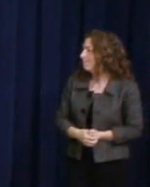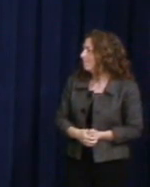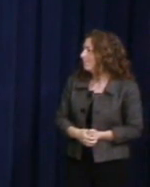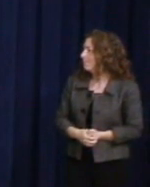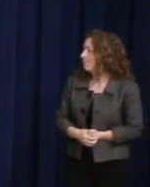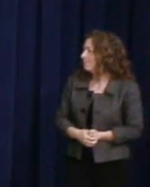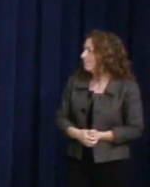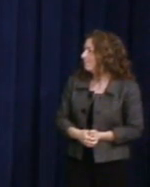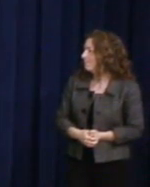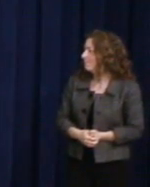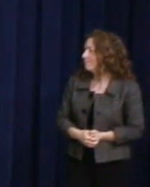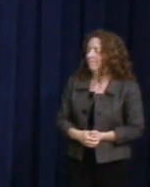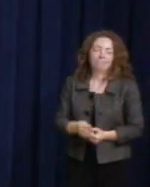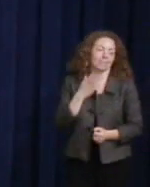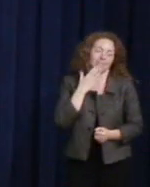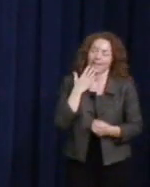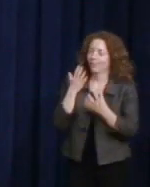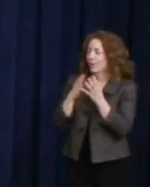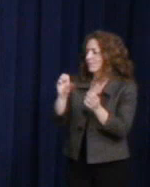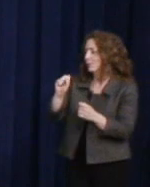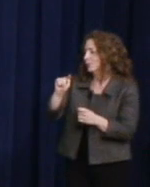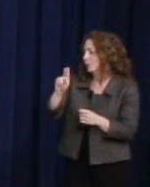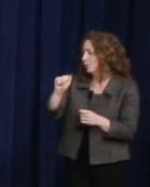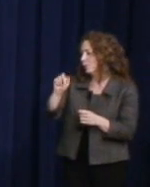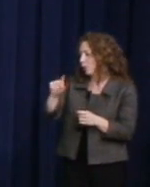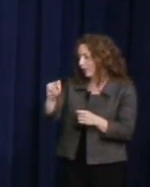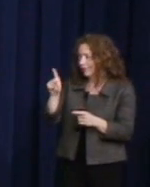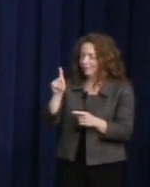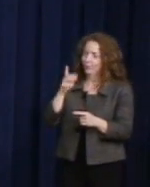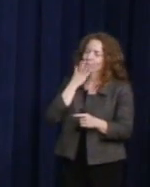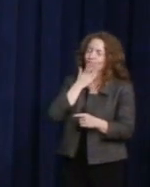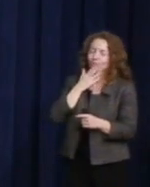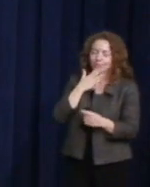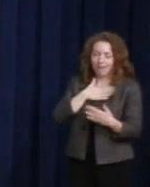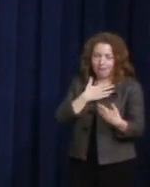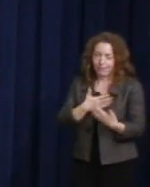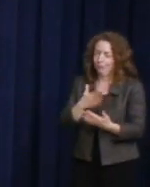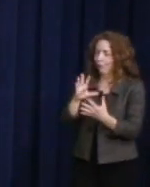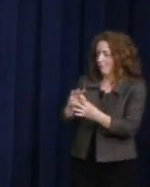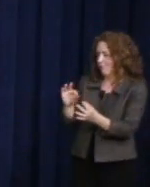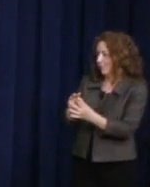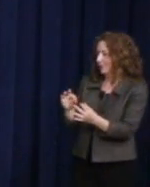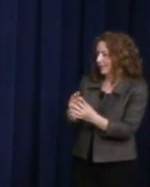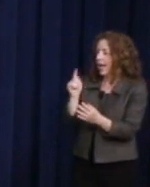House Minority Leader Pelosi: Thank you very much Stewart for your very, very generous remarks which I will accept on behalf